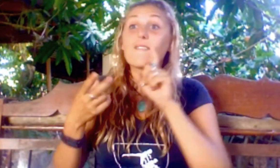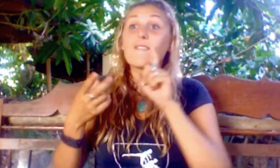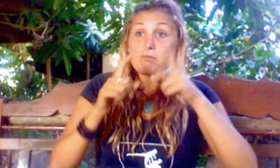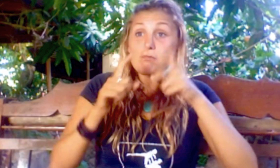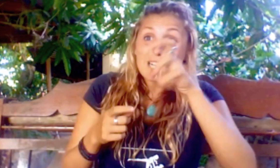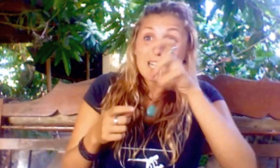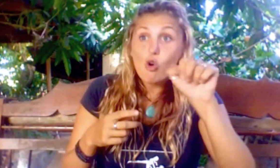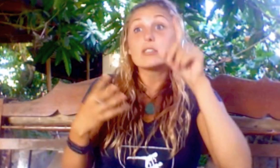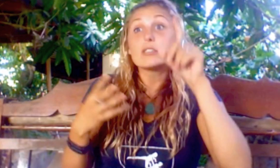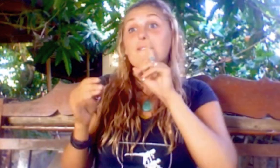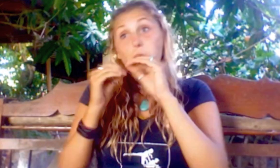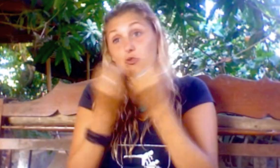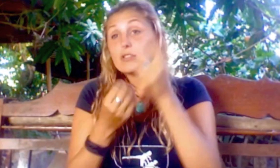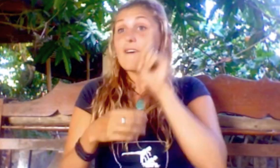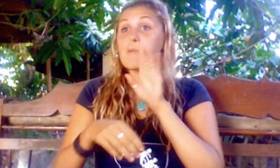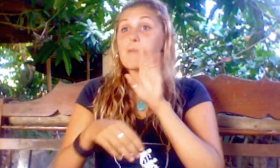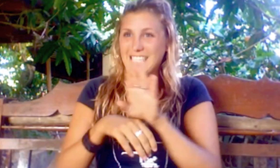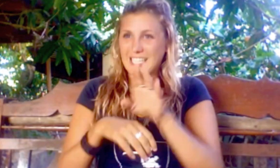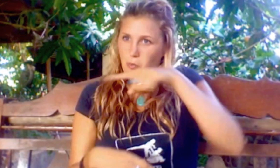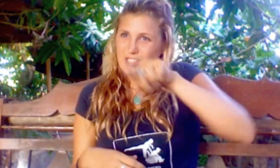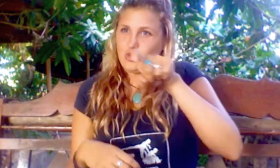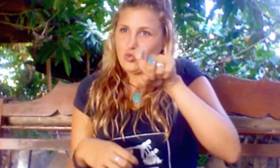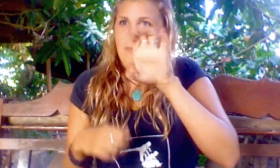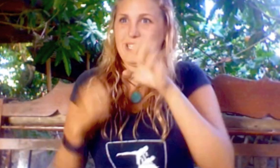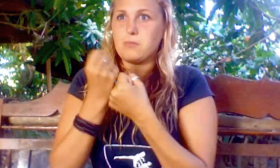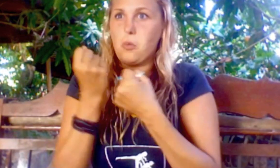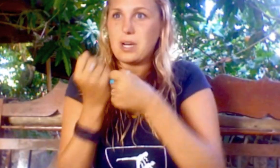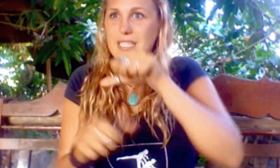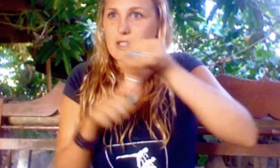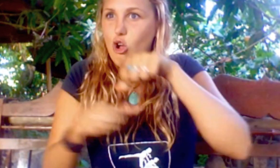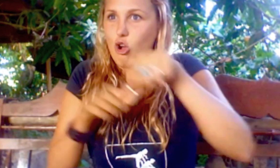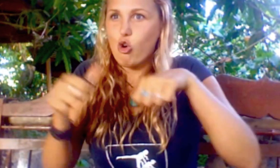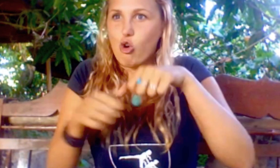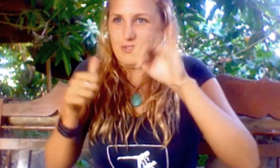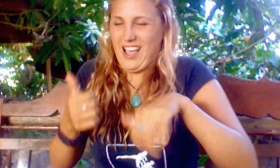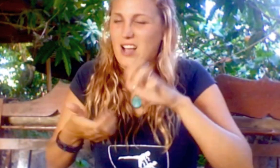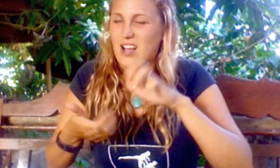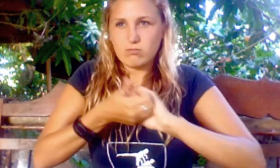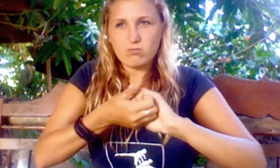and deaf businesses. We should be supporting each other.